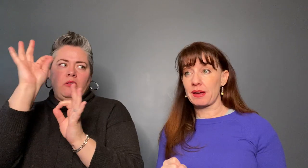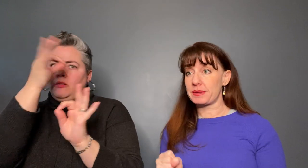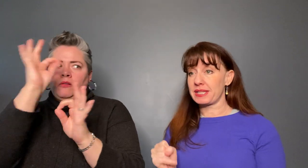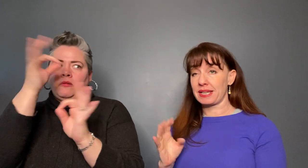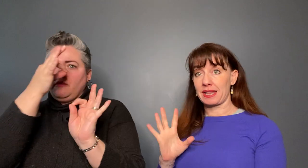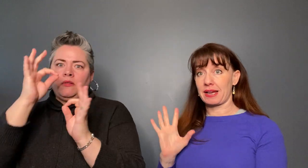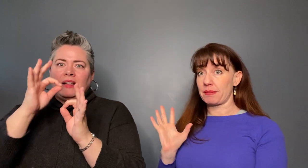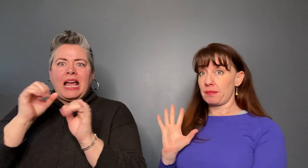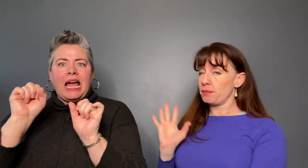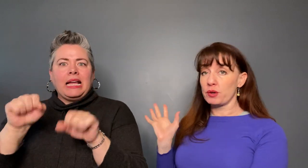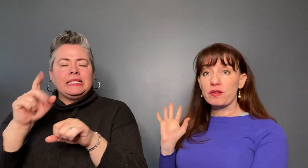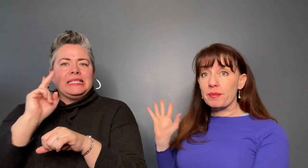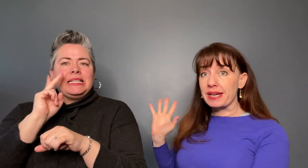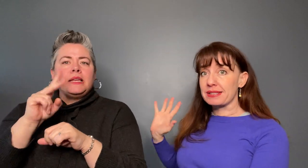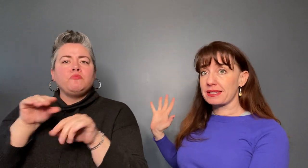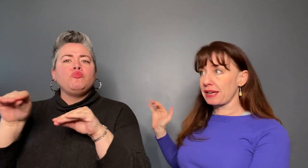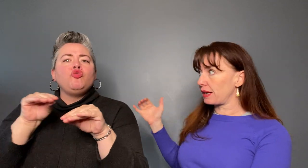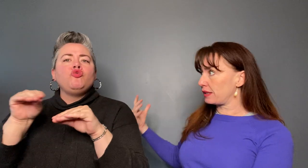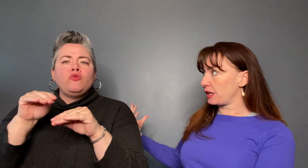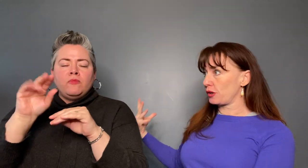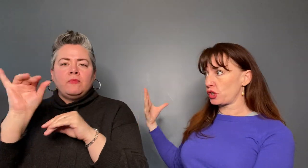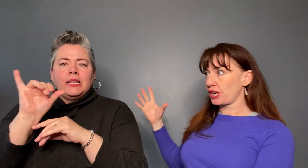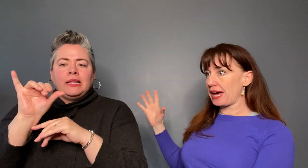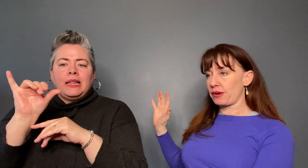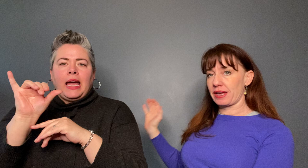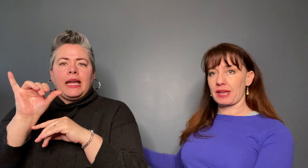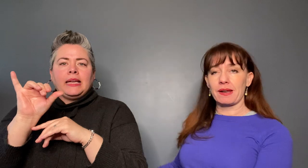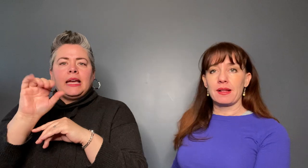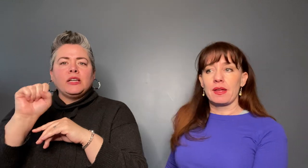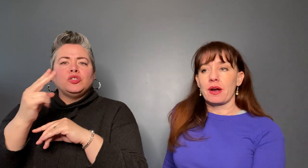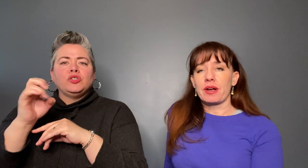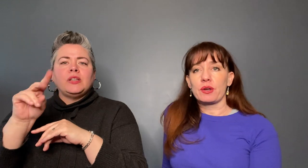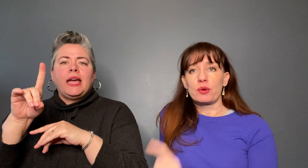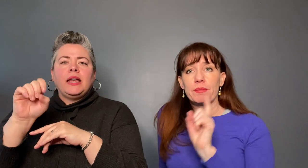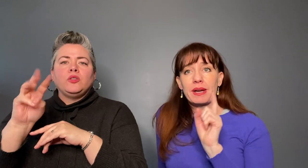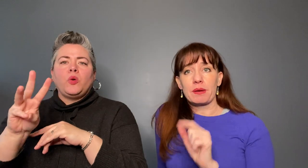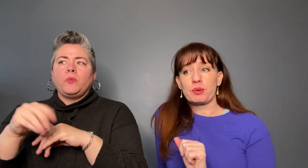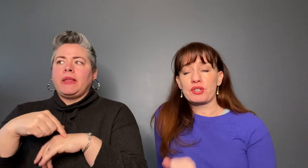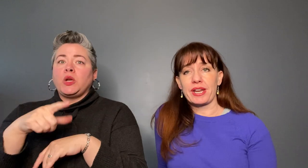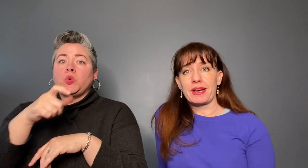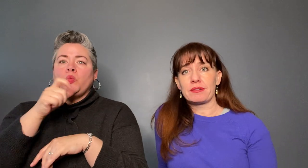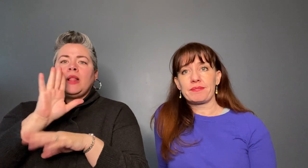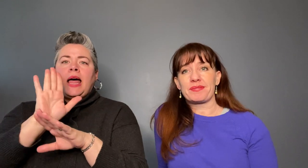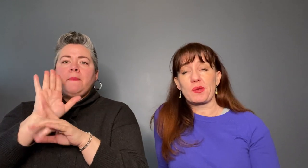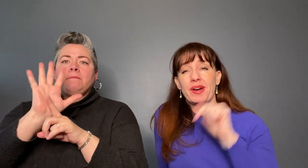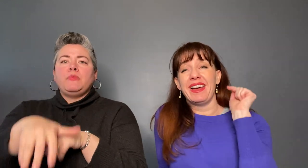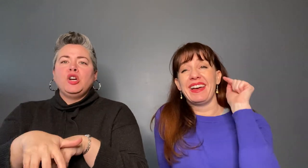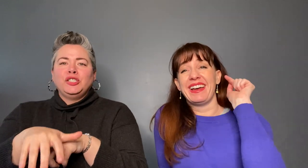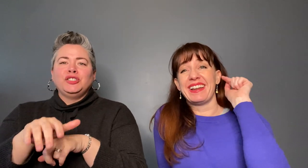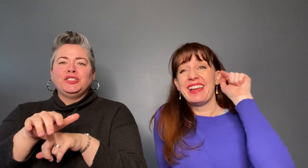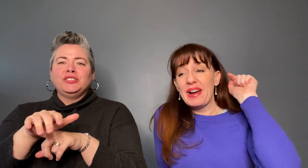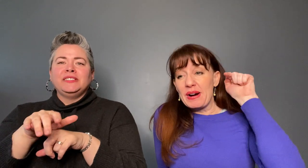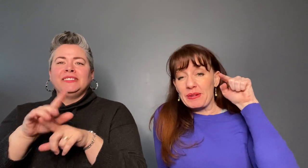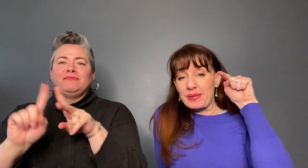seeing movements like, shadows. Who am I gonna push down?